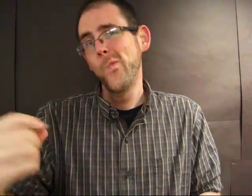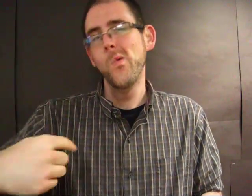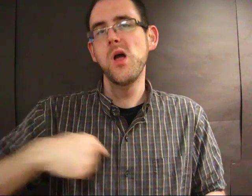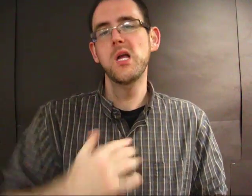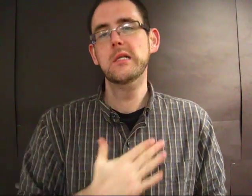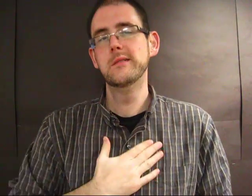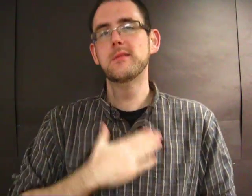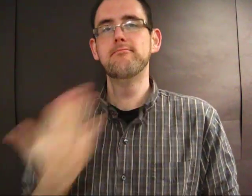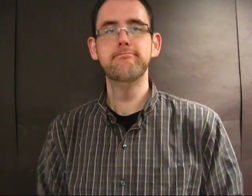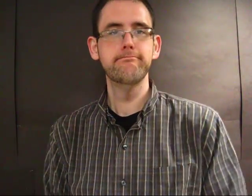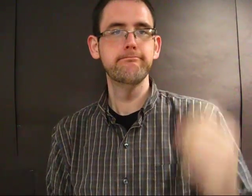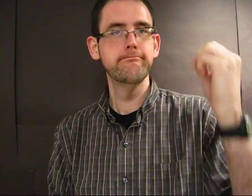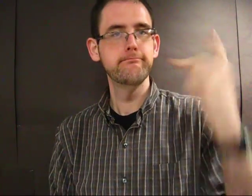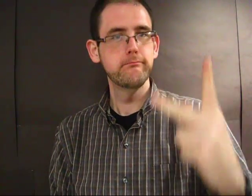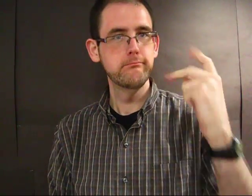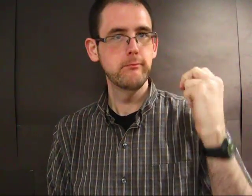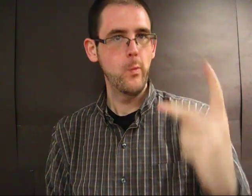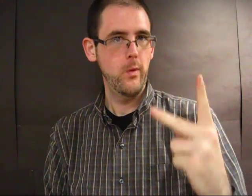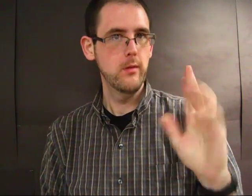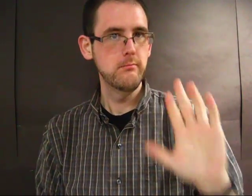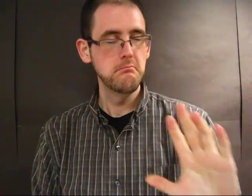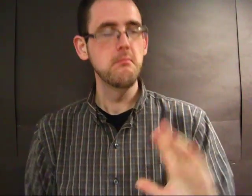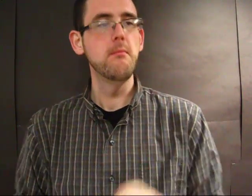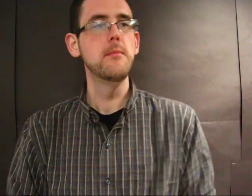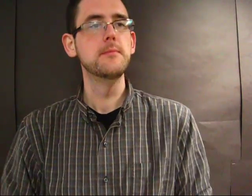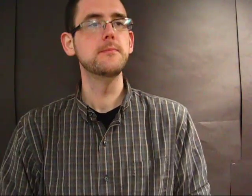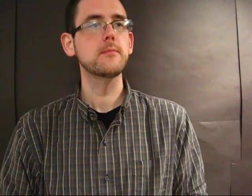SO. I admit it's just okay.